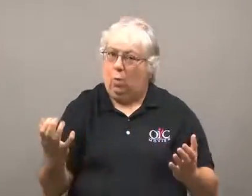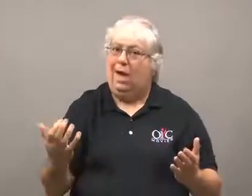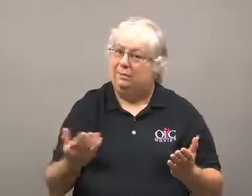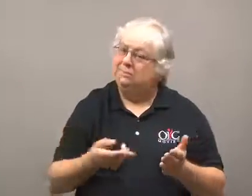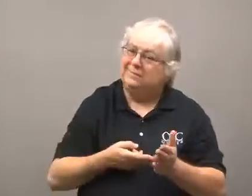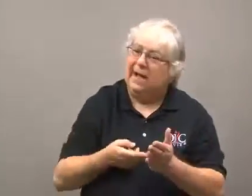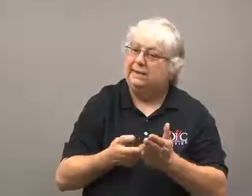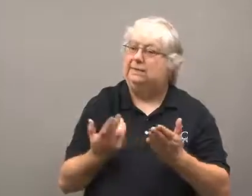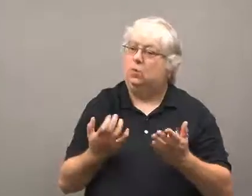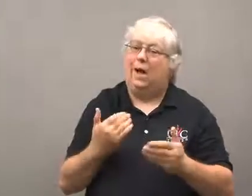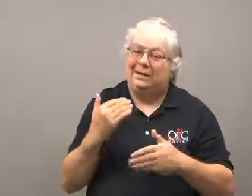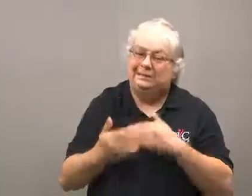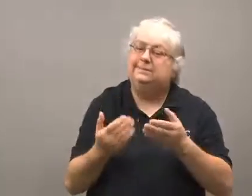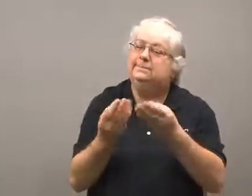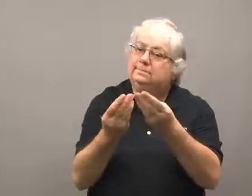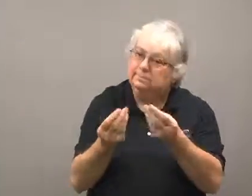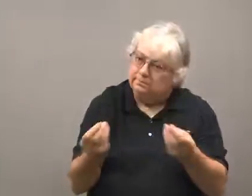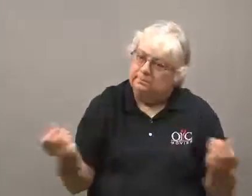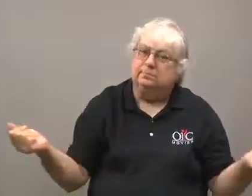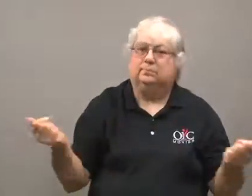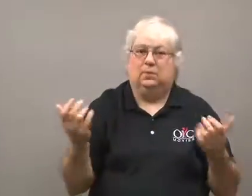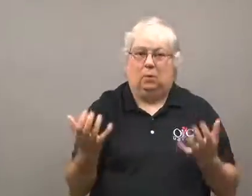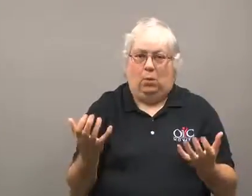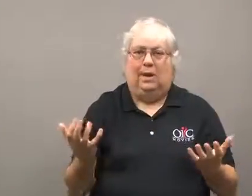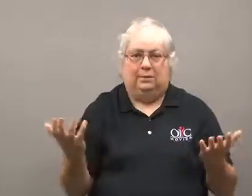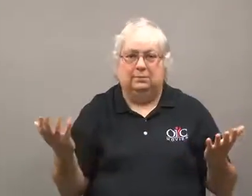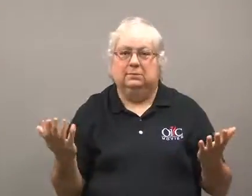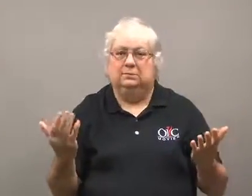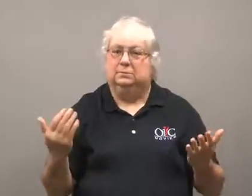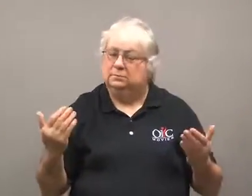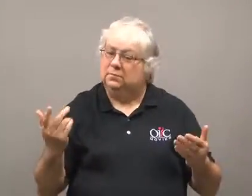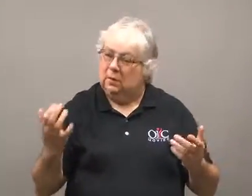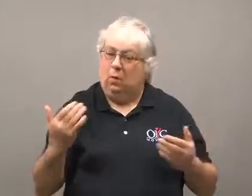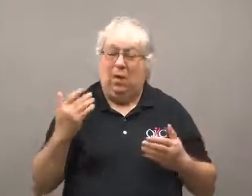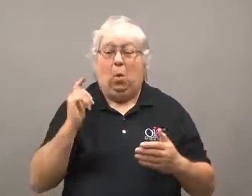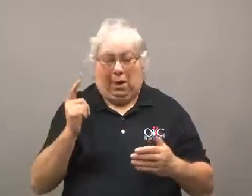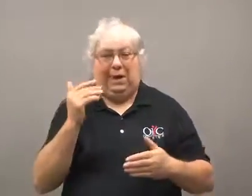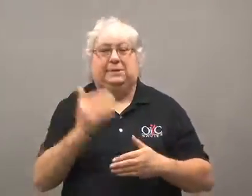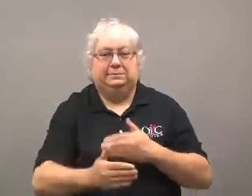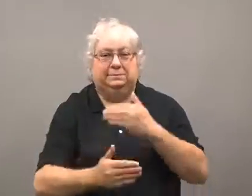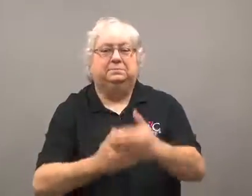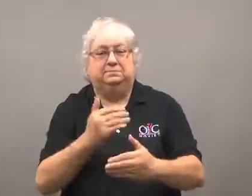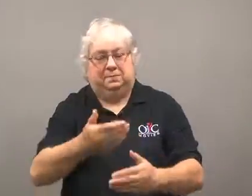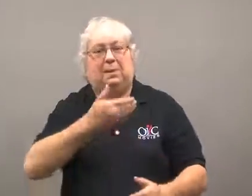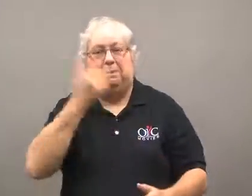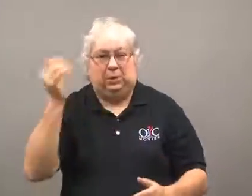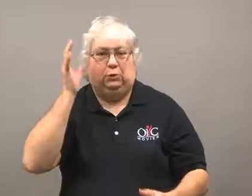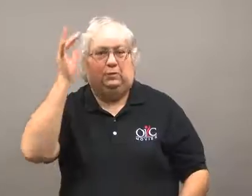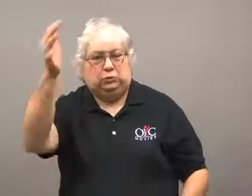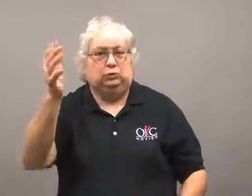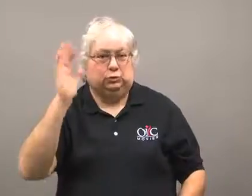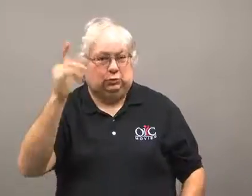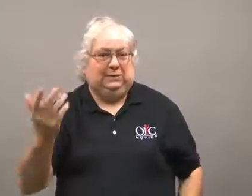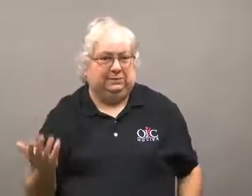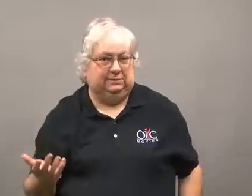It also wanted healing, and was a step toward a better future.